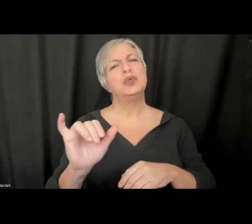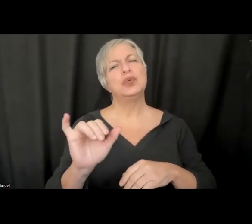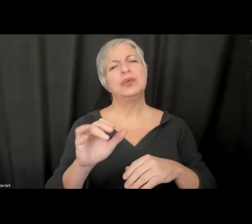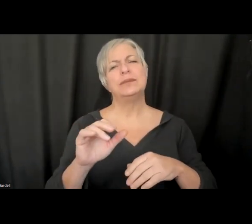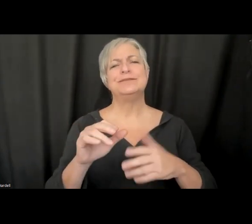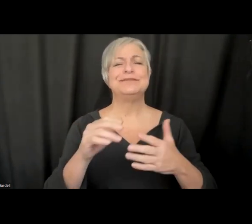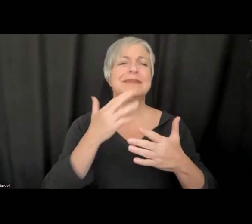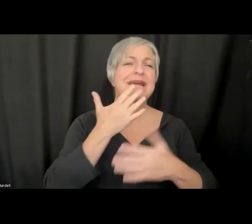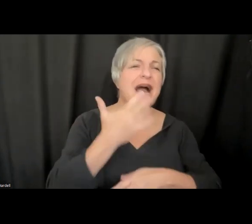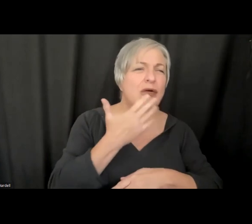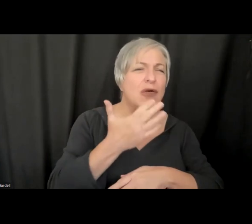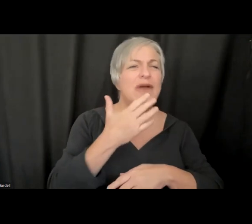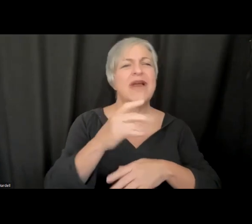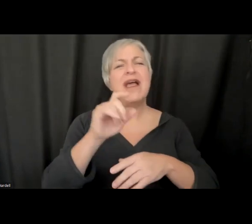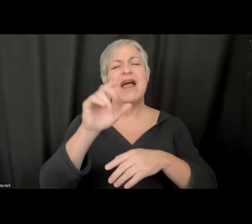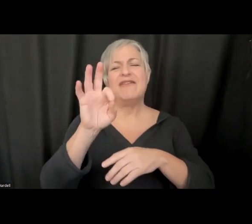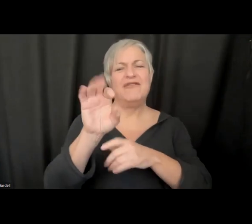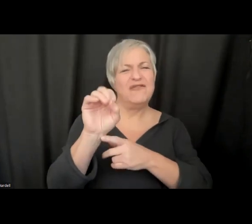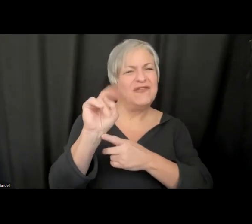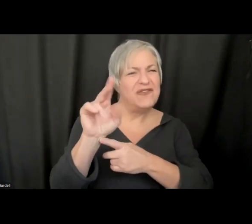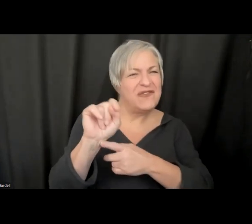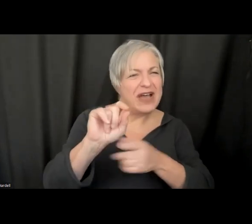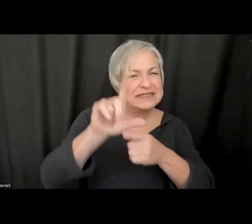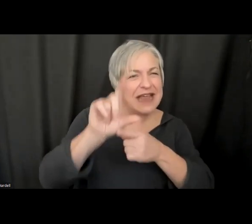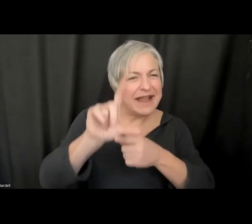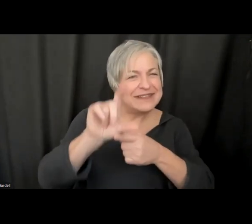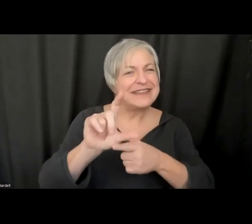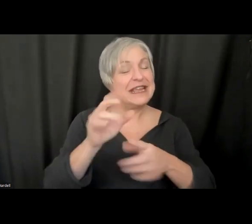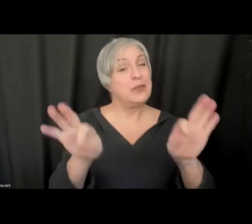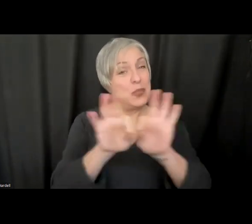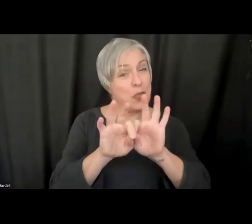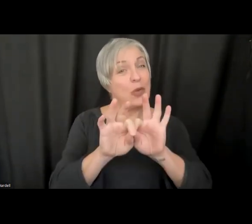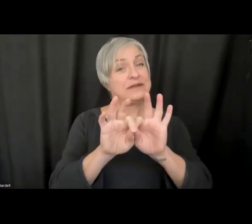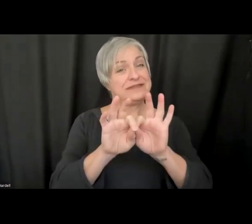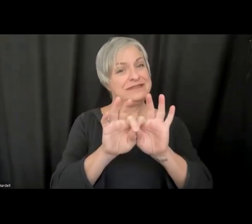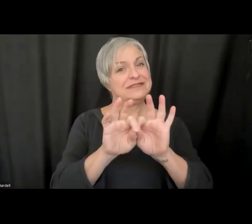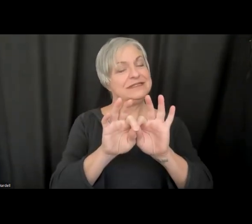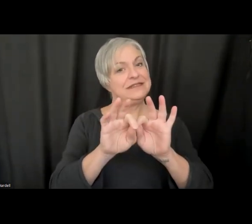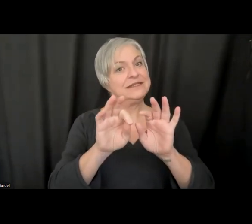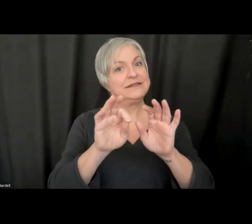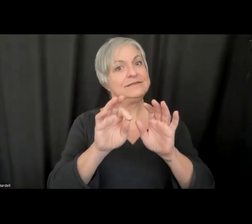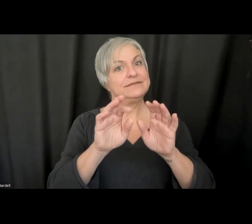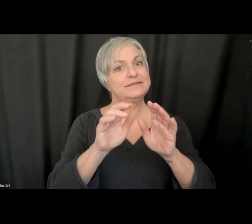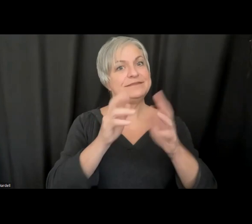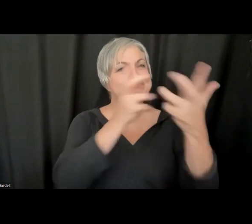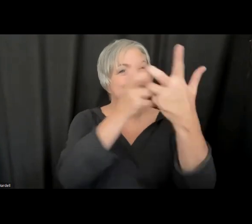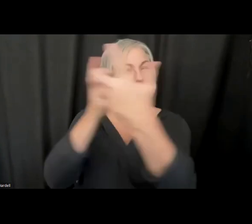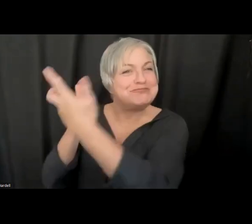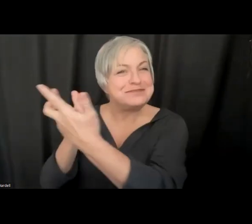font, size, all those critical experiential things that Brenden was mentioning, it is actually usually controlled in the video